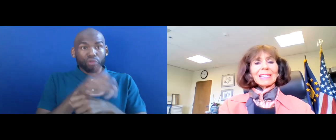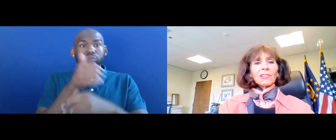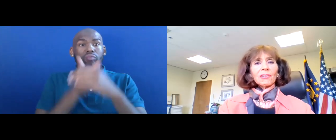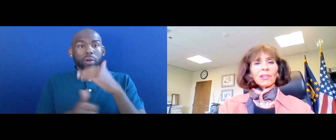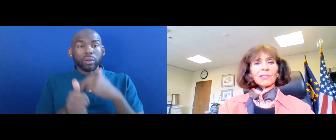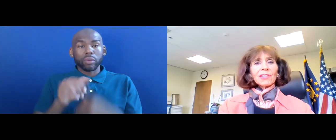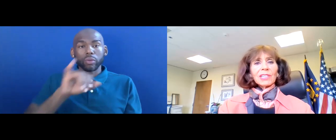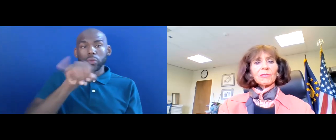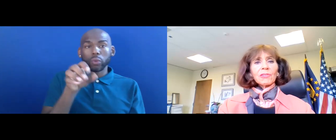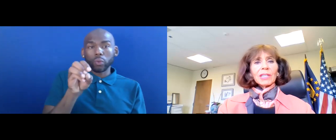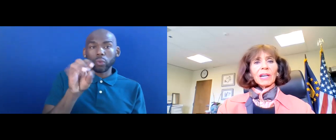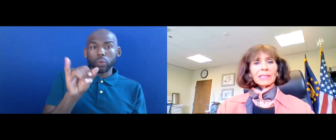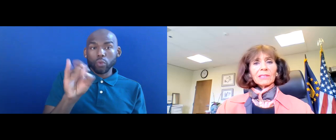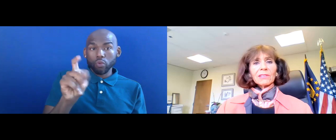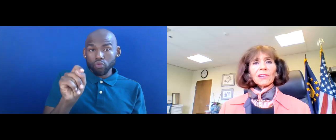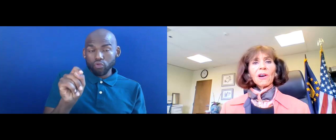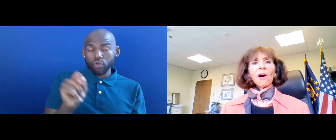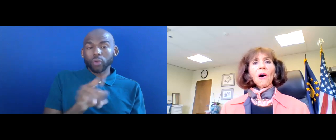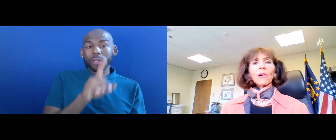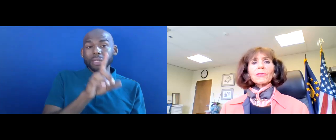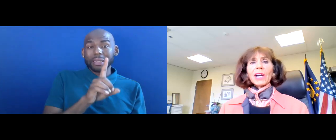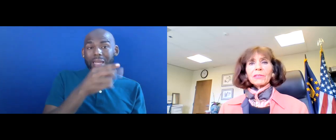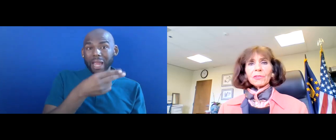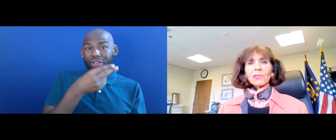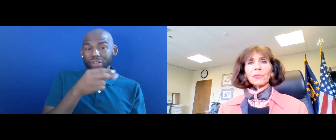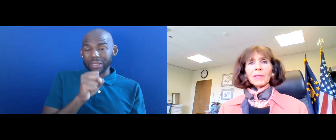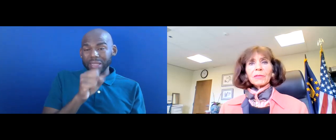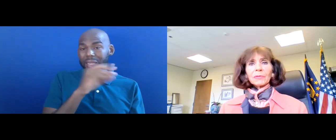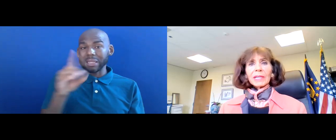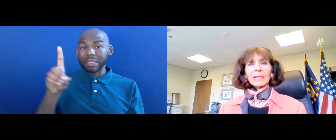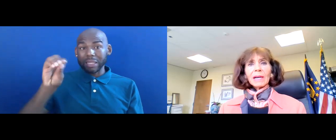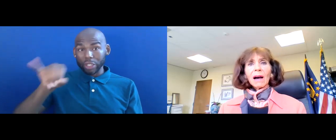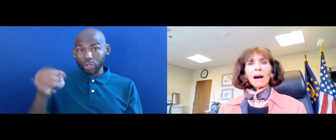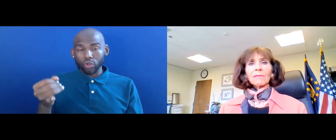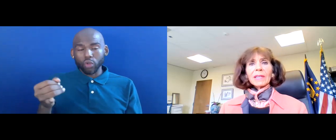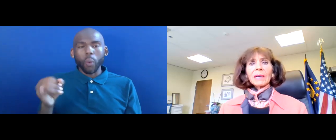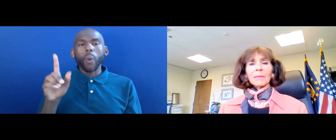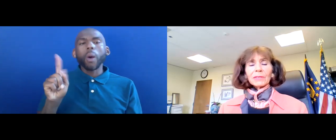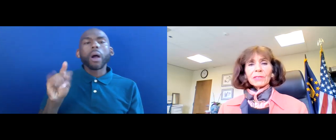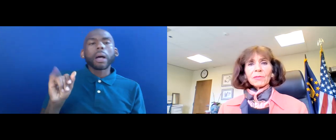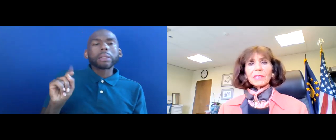HHS, DOJ GUIDANCE ARE TITLES 2 AND 3 OF THE AMERICANS WITH